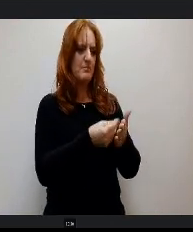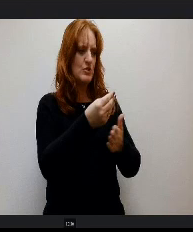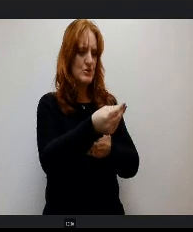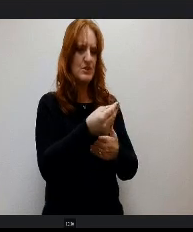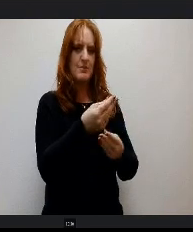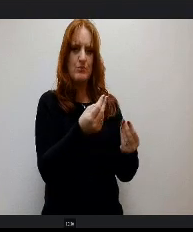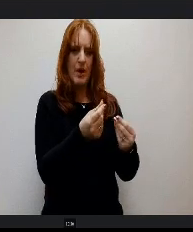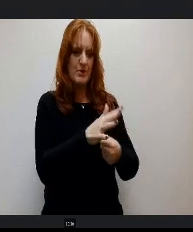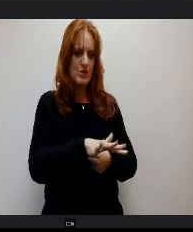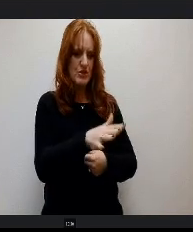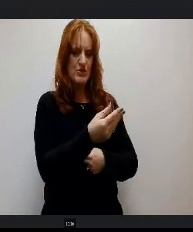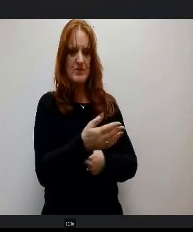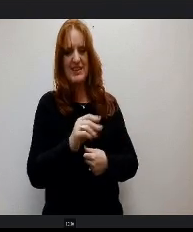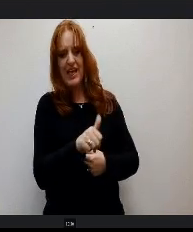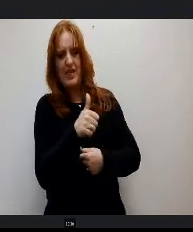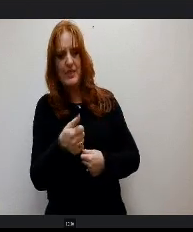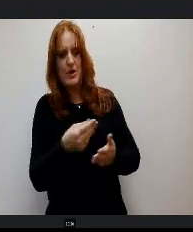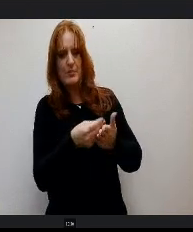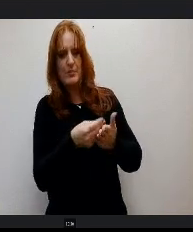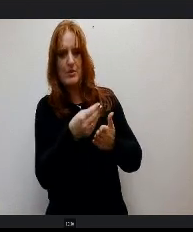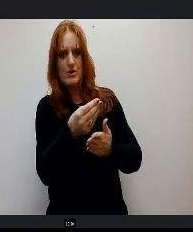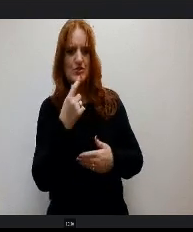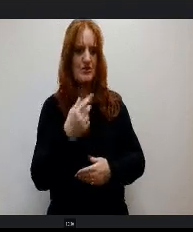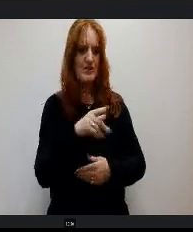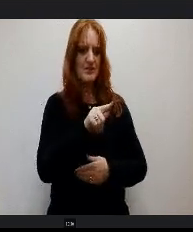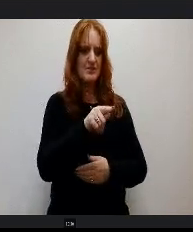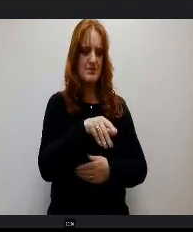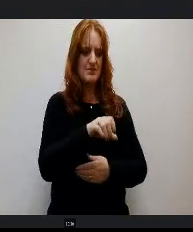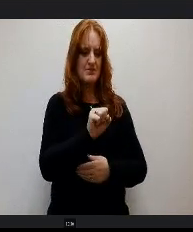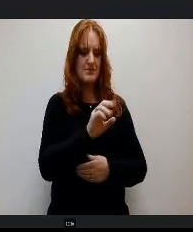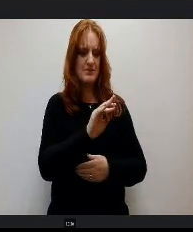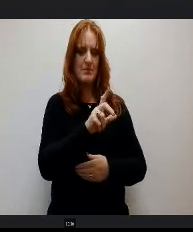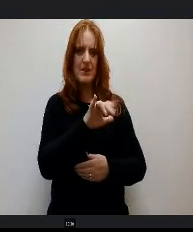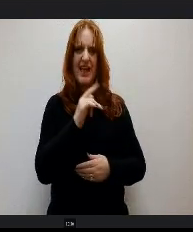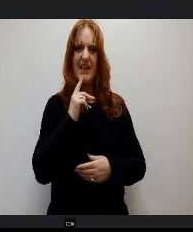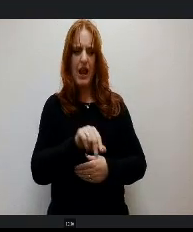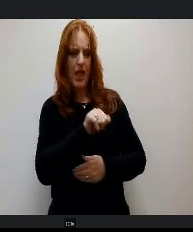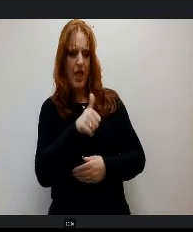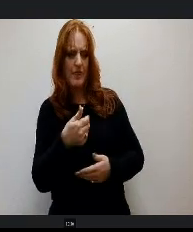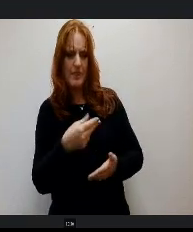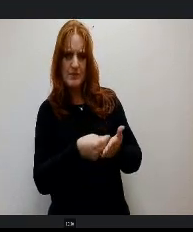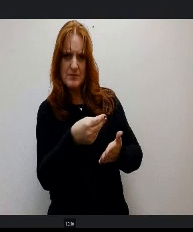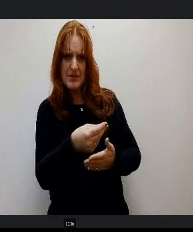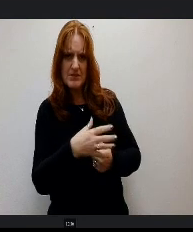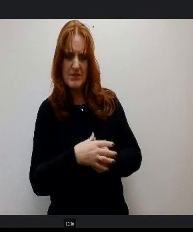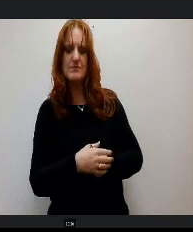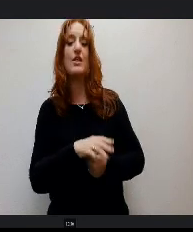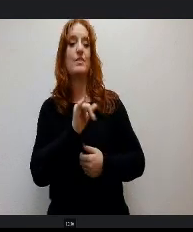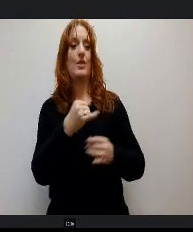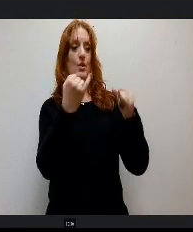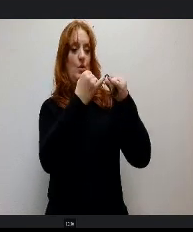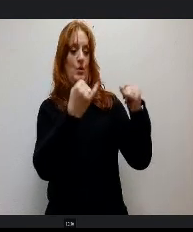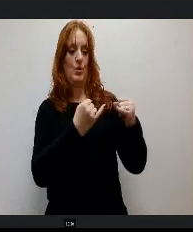purchase services, supplies, equipment, other expenses. So those lines represent expenses happening